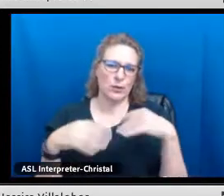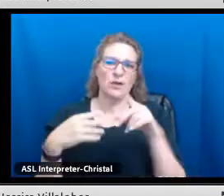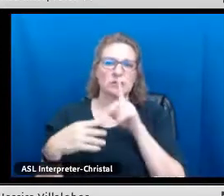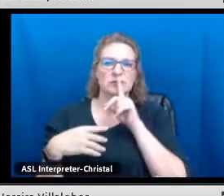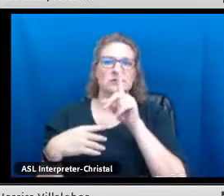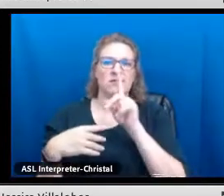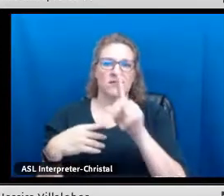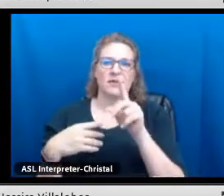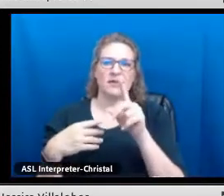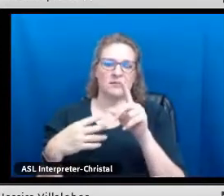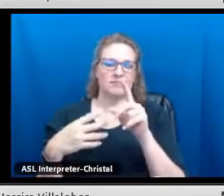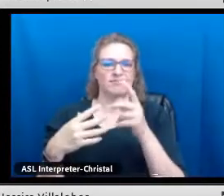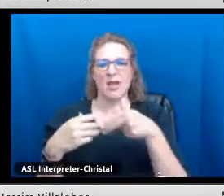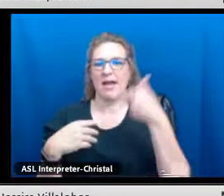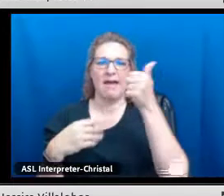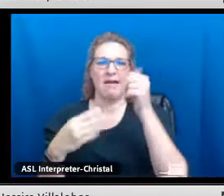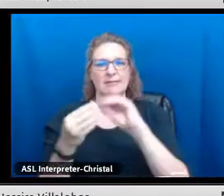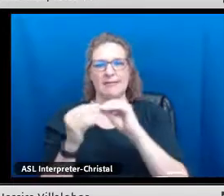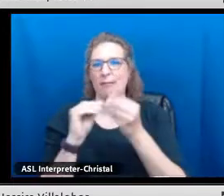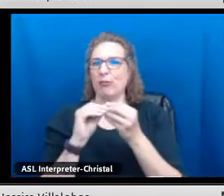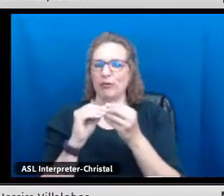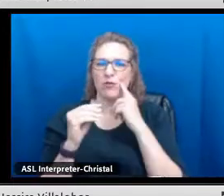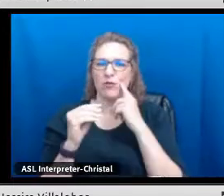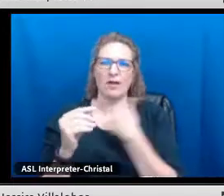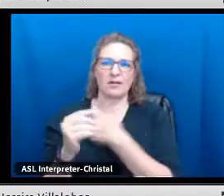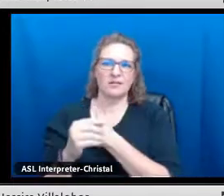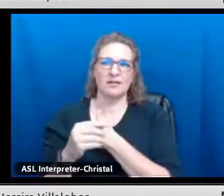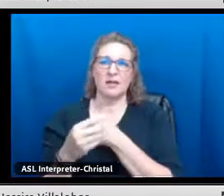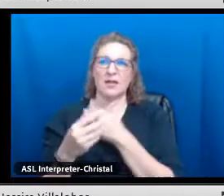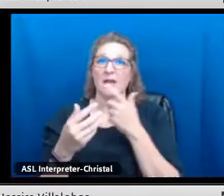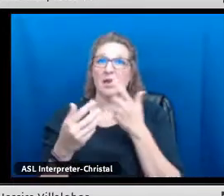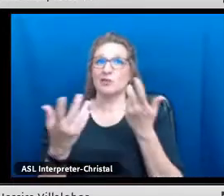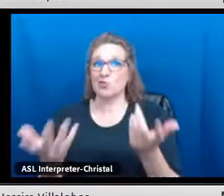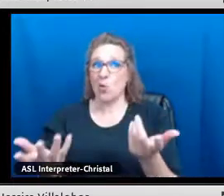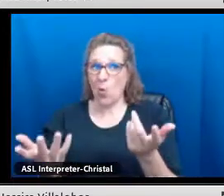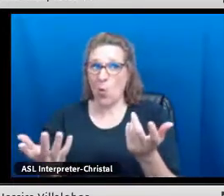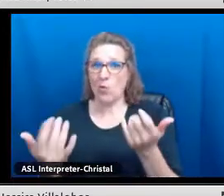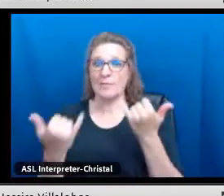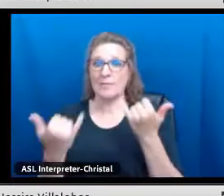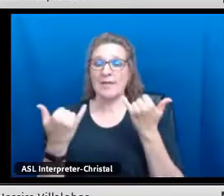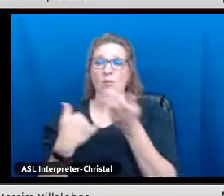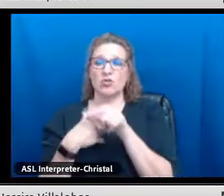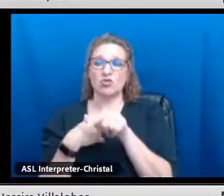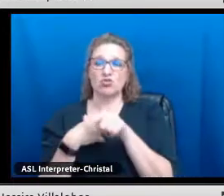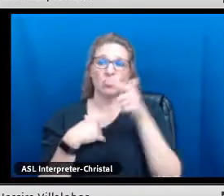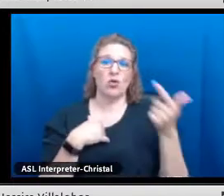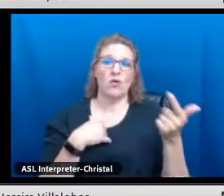is quite a recognition. It was definitely a record-setting year for us.